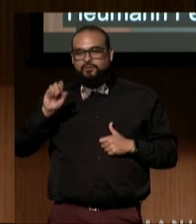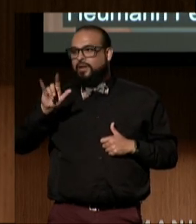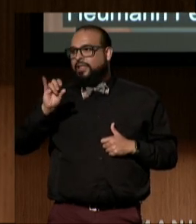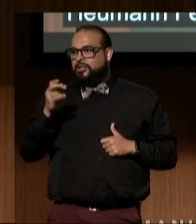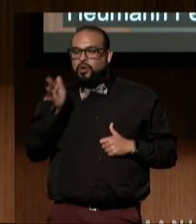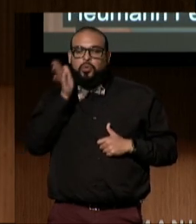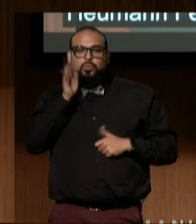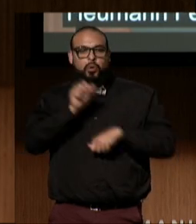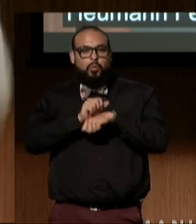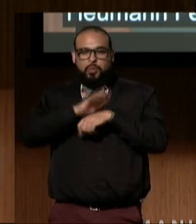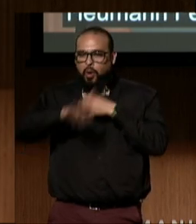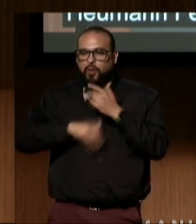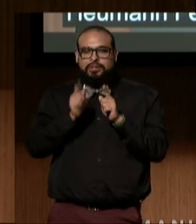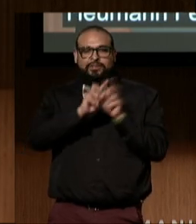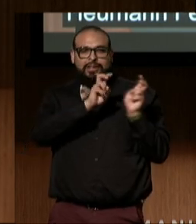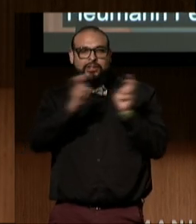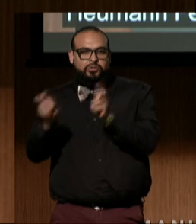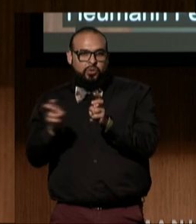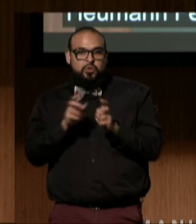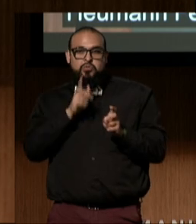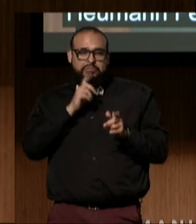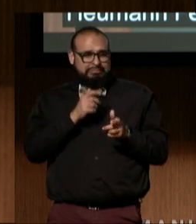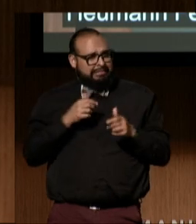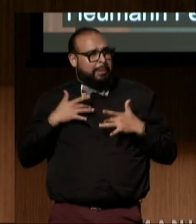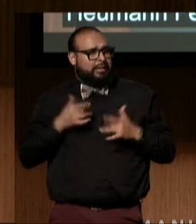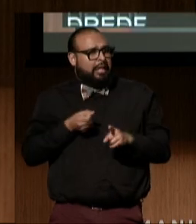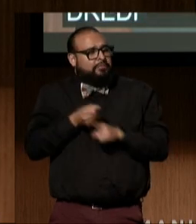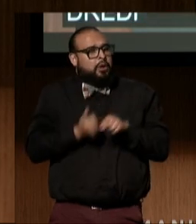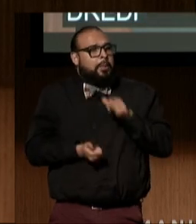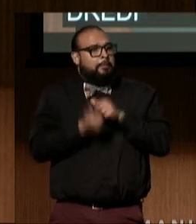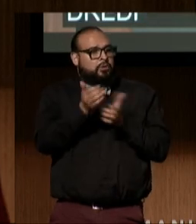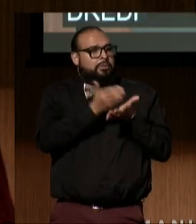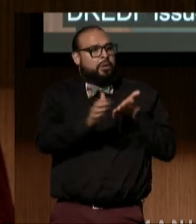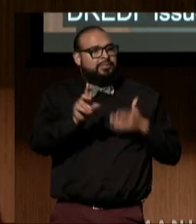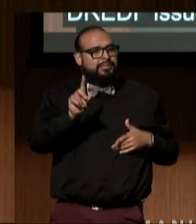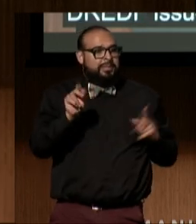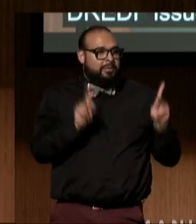affecting the most marginalized disabled people. And thank you, again, to our supporters,